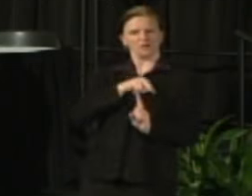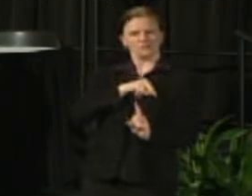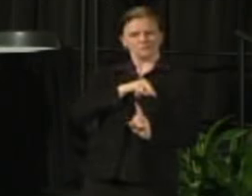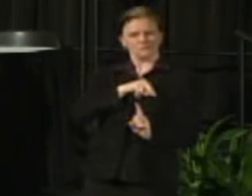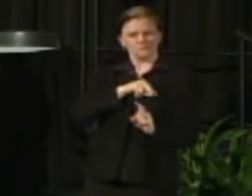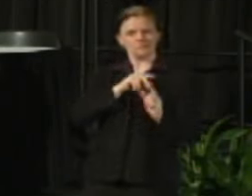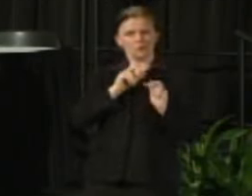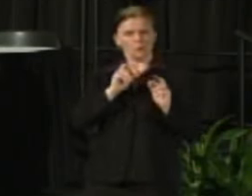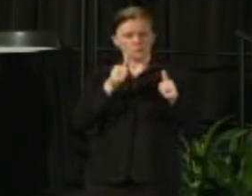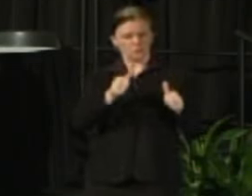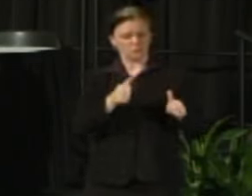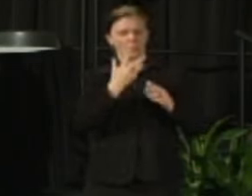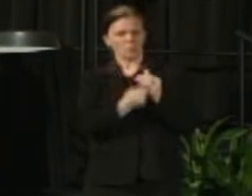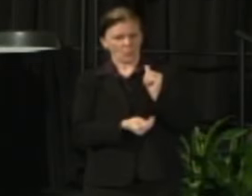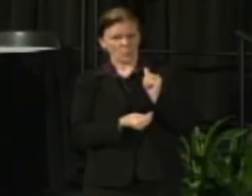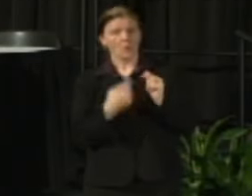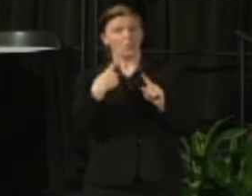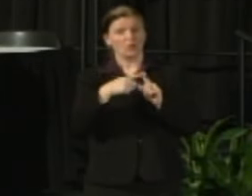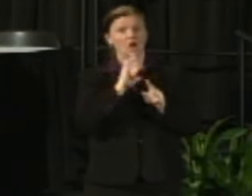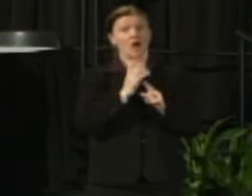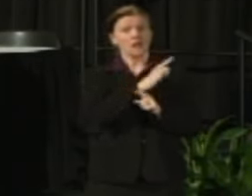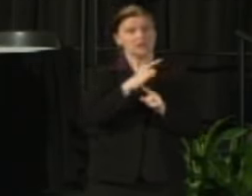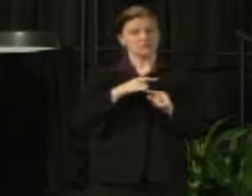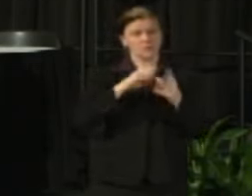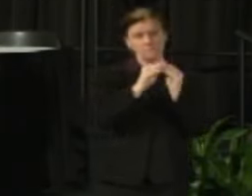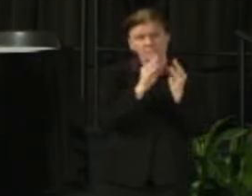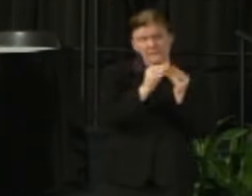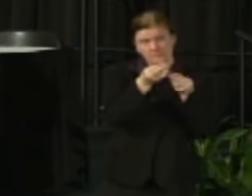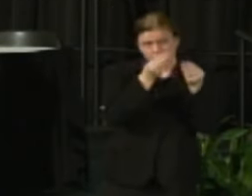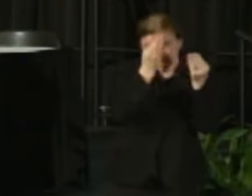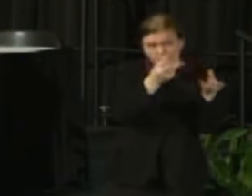that we are taking to the legislature, to the media and to the general public.